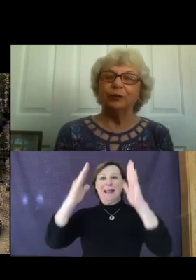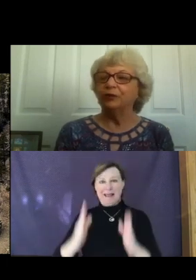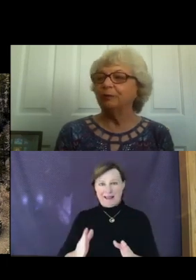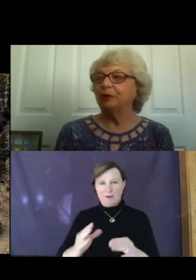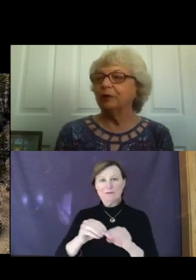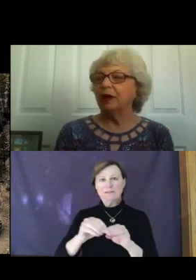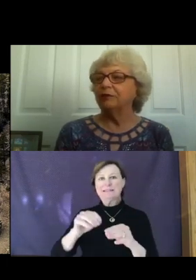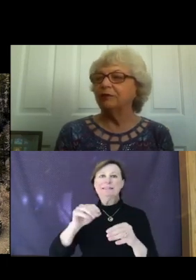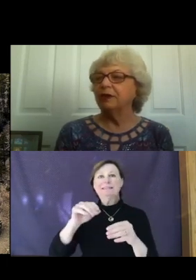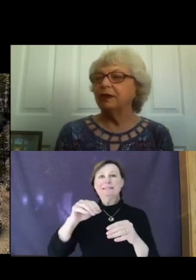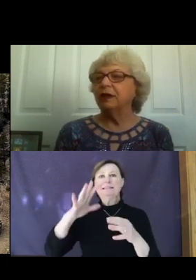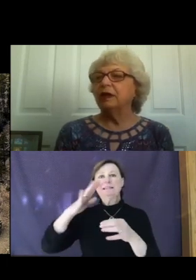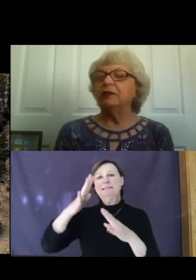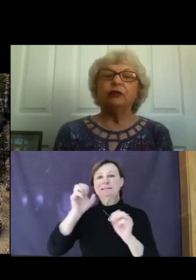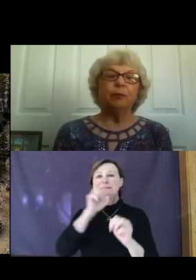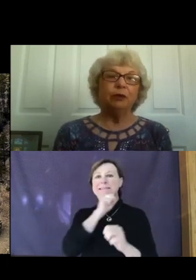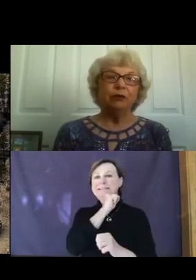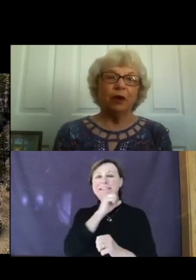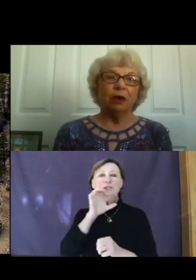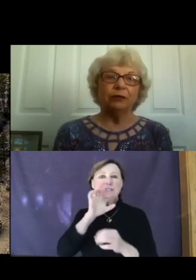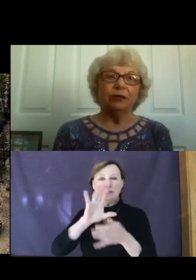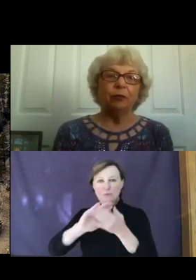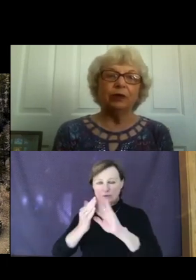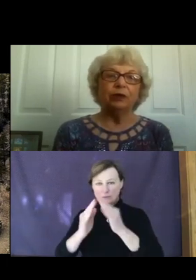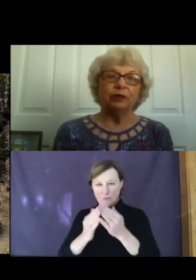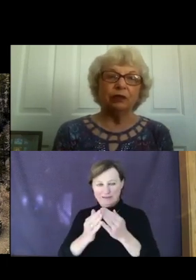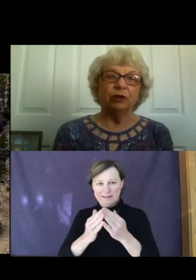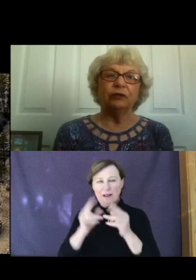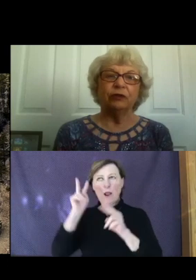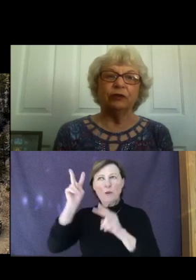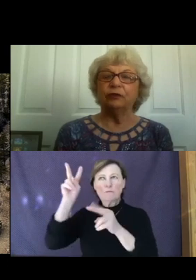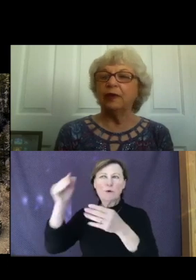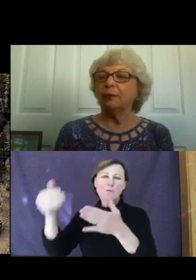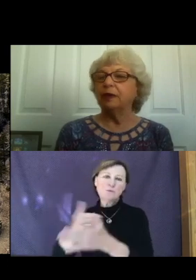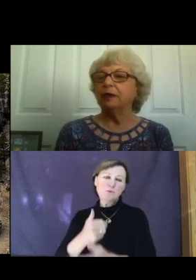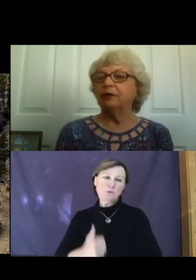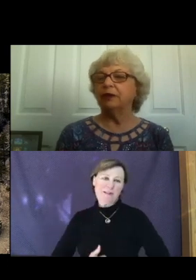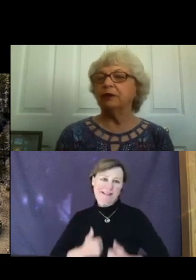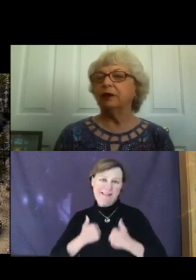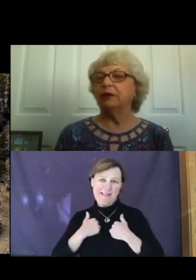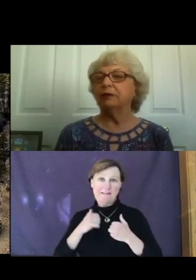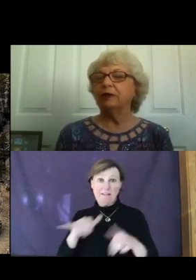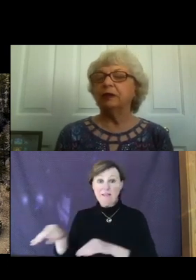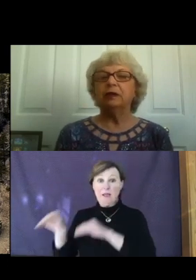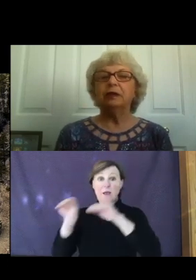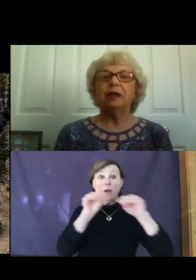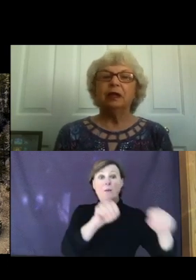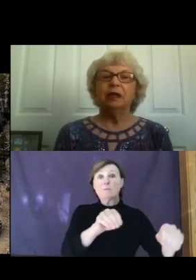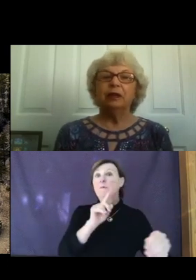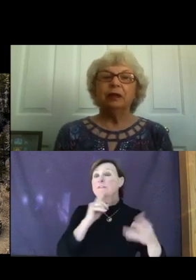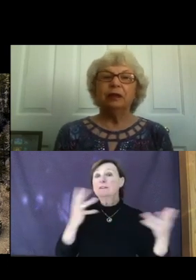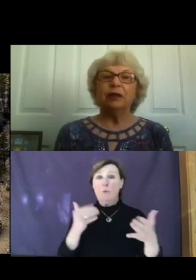simpler life. This move also brings us closer to family in San Diego. The